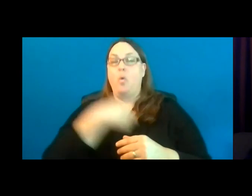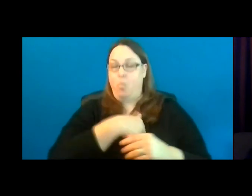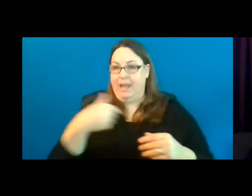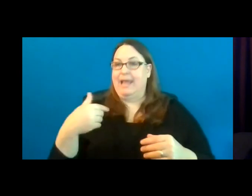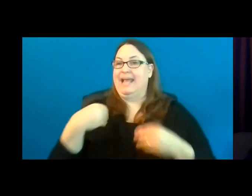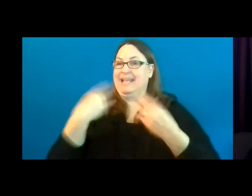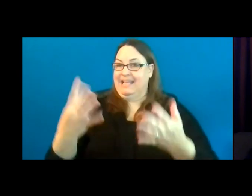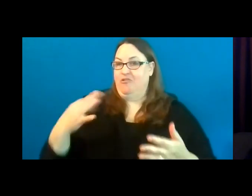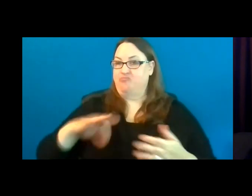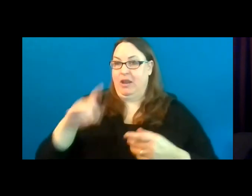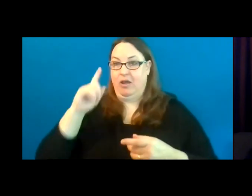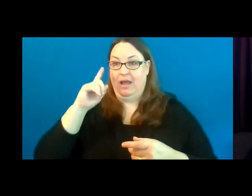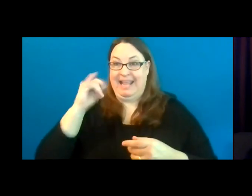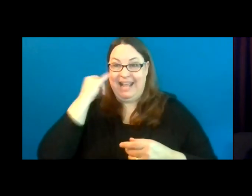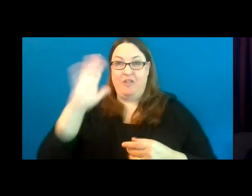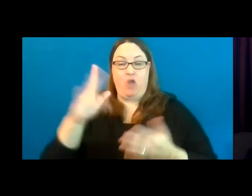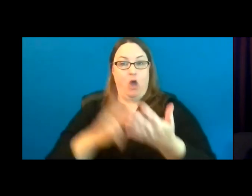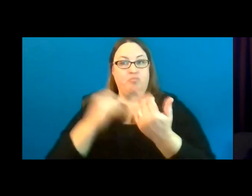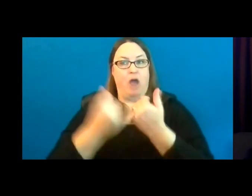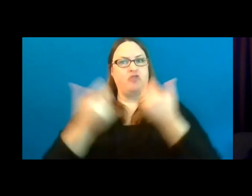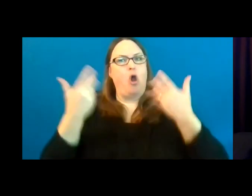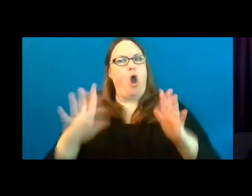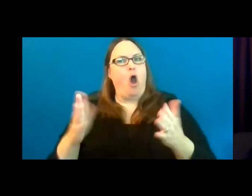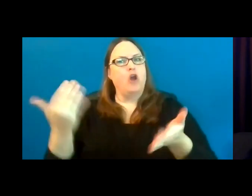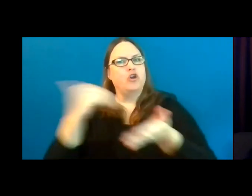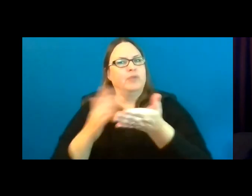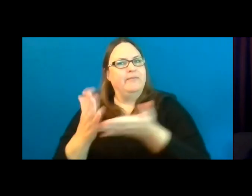with a disability, or an organization or advocate for people with disabilities.